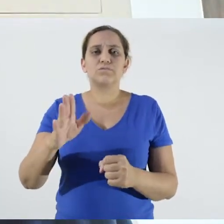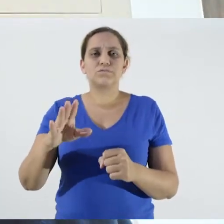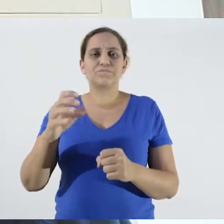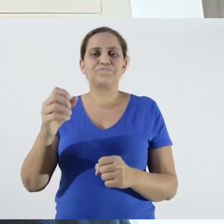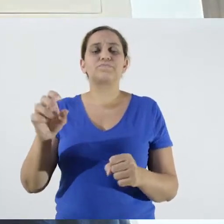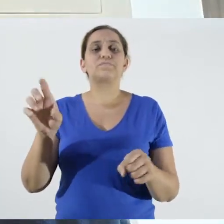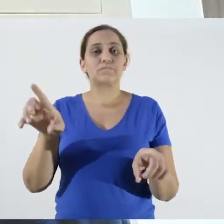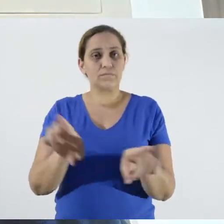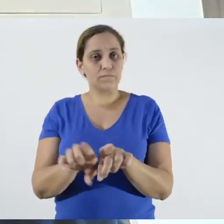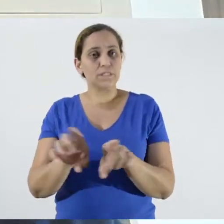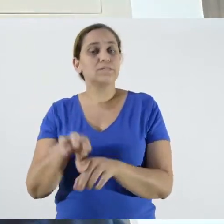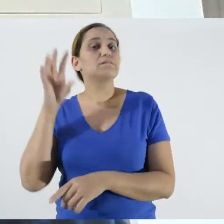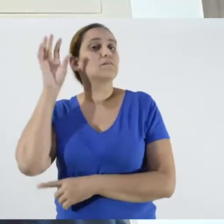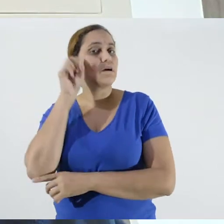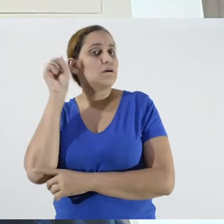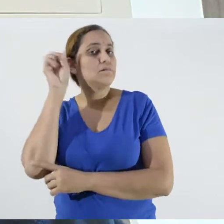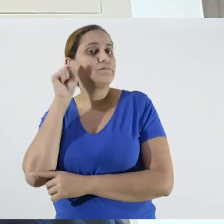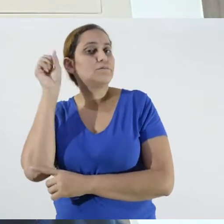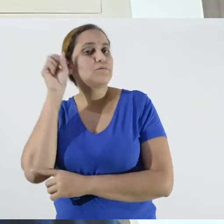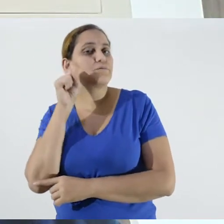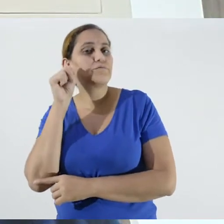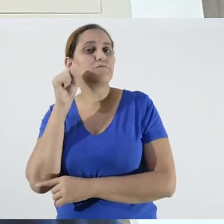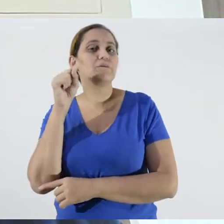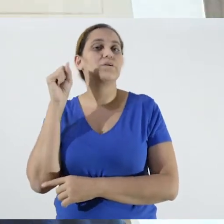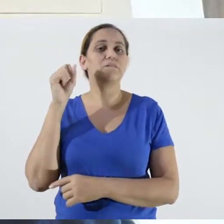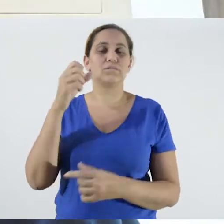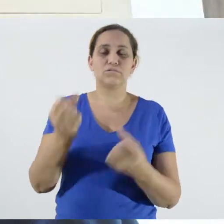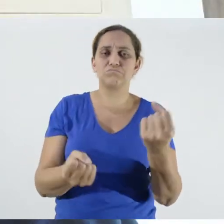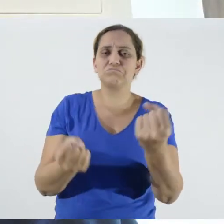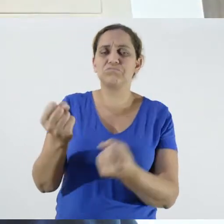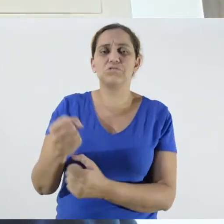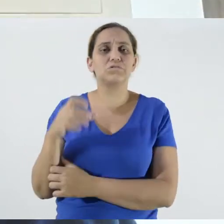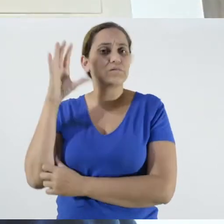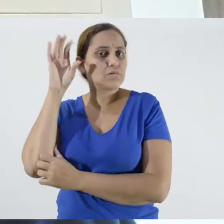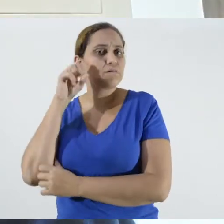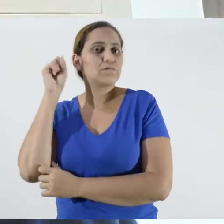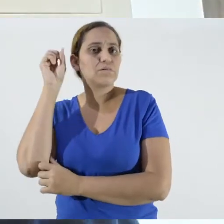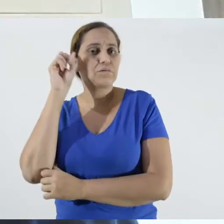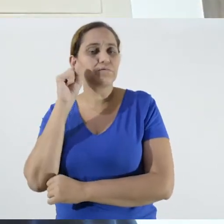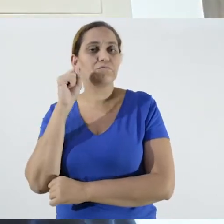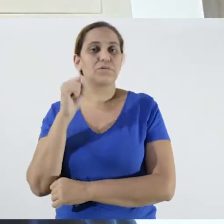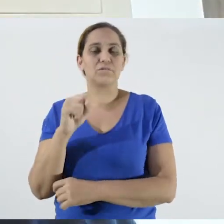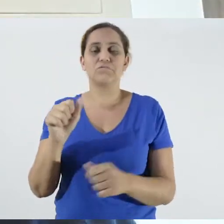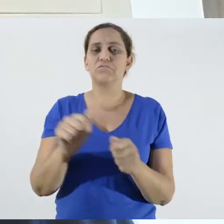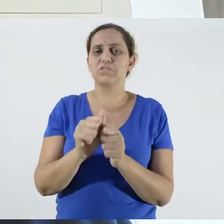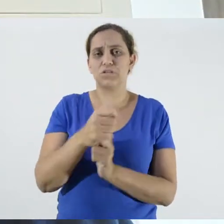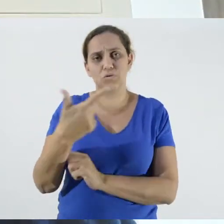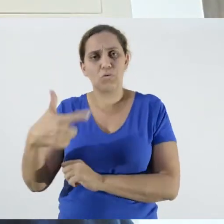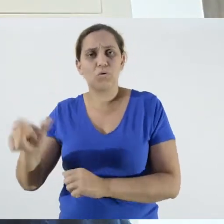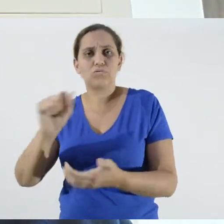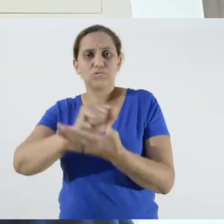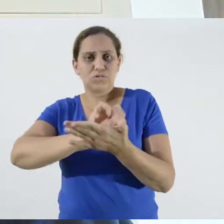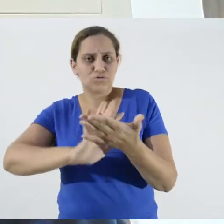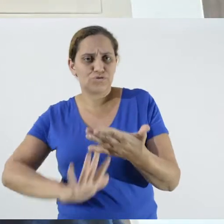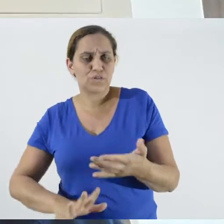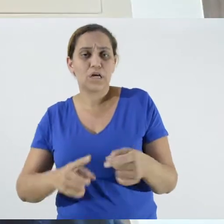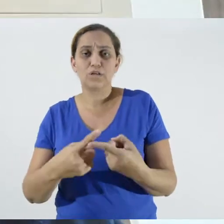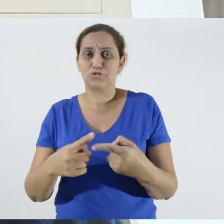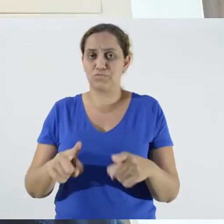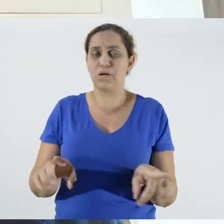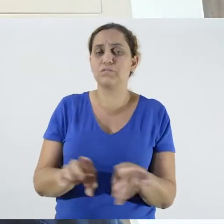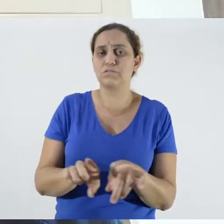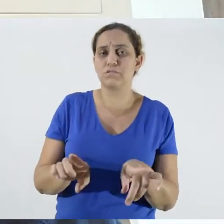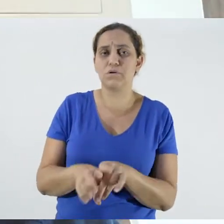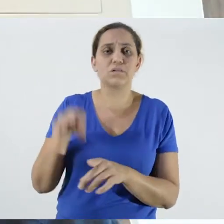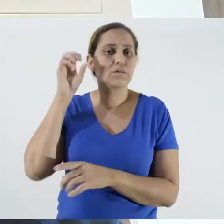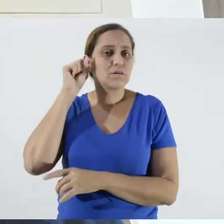listening to this material. Hence we must think about how this content is going to be distributed.